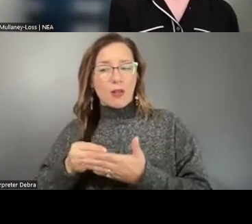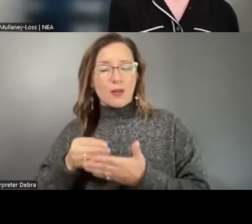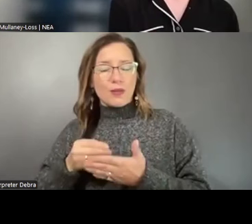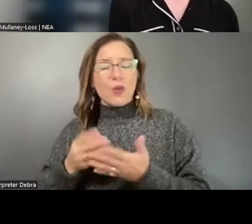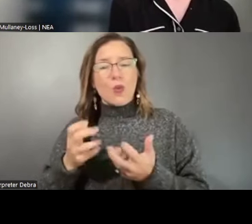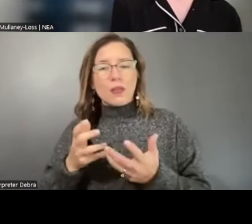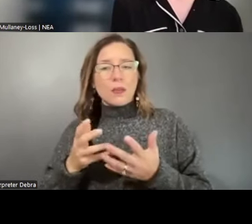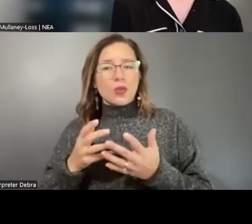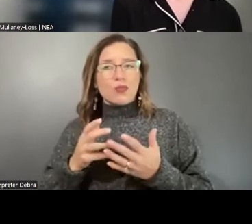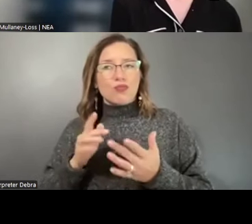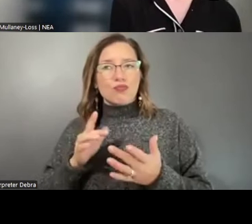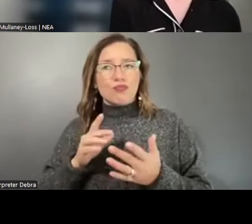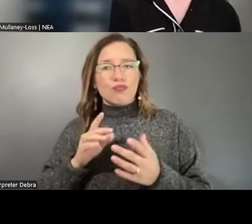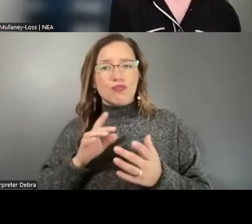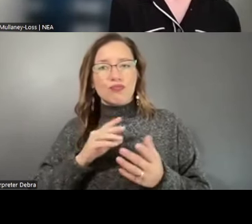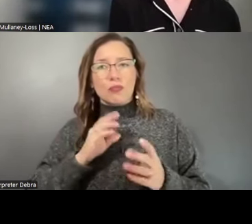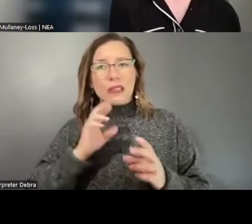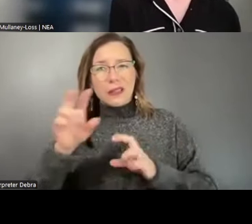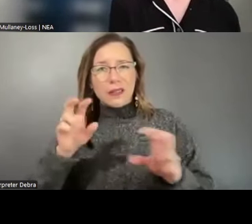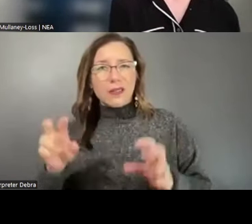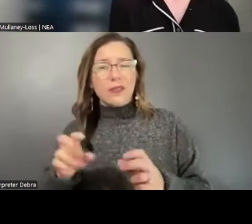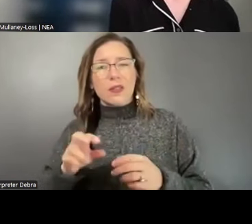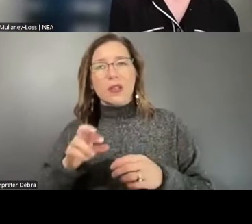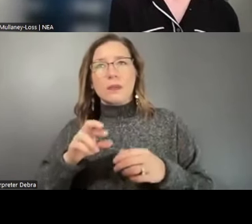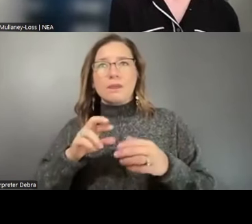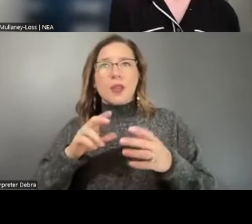if you want them to reach social justice causes, you should be talking to your local arts agency